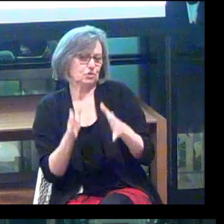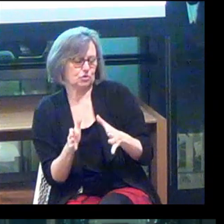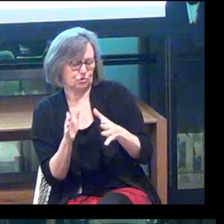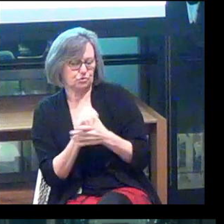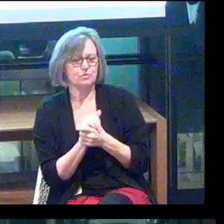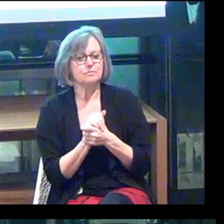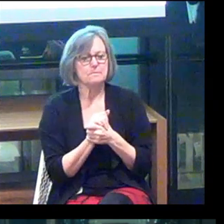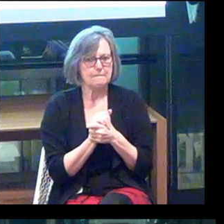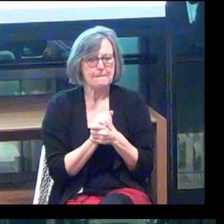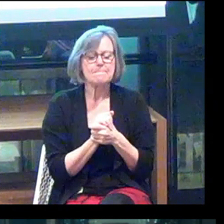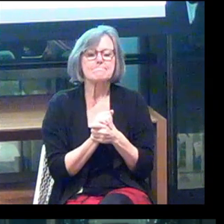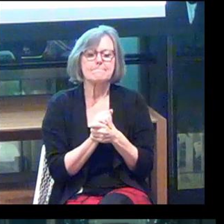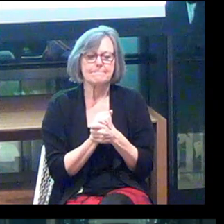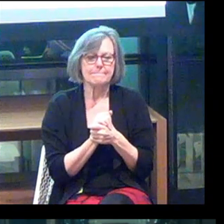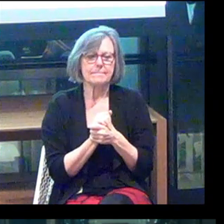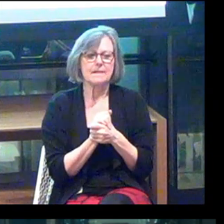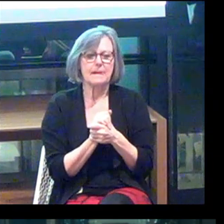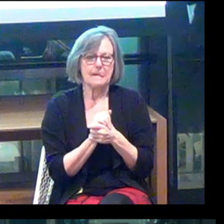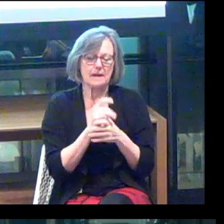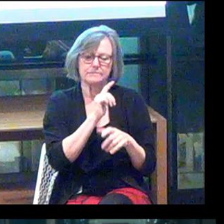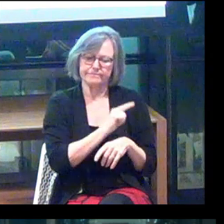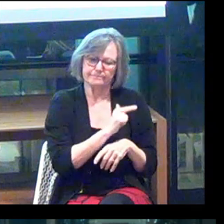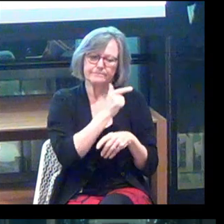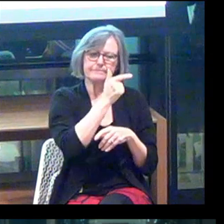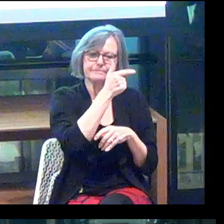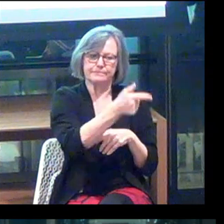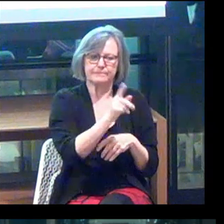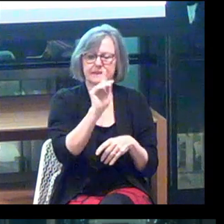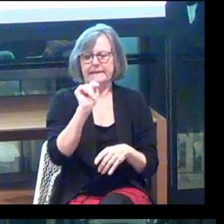So I'm gonna cede the microphone to Keith.